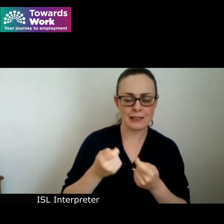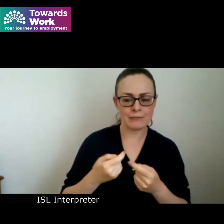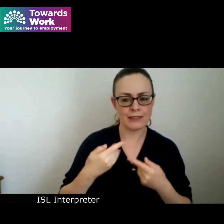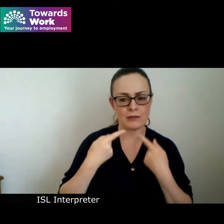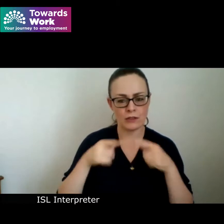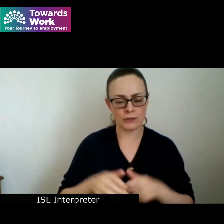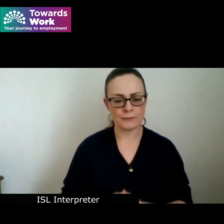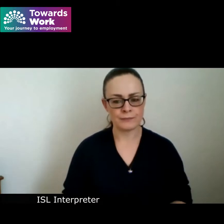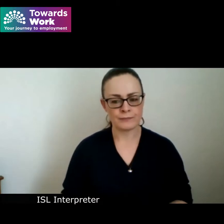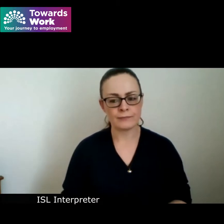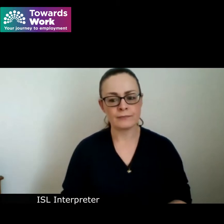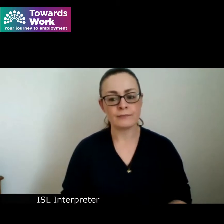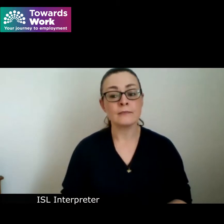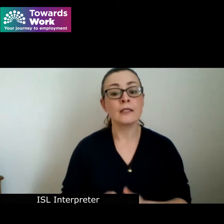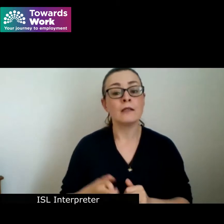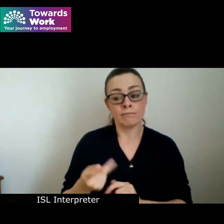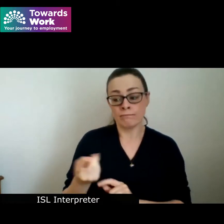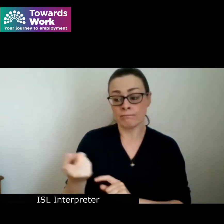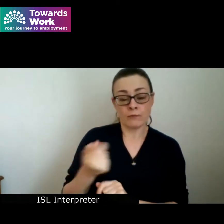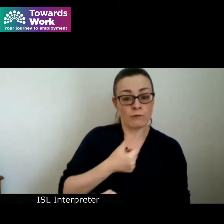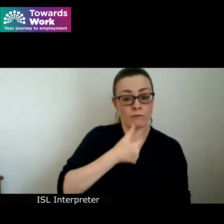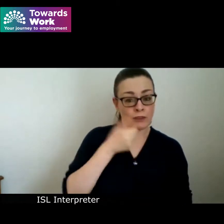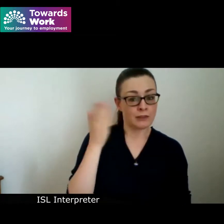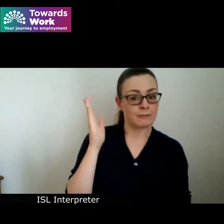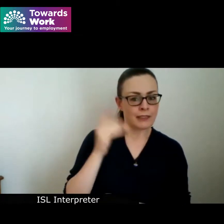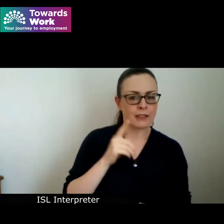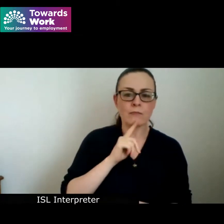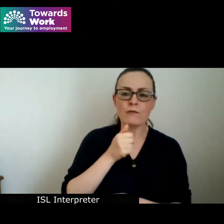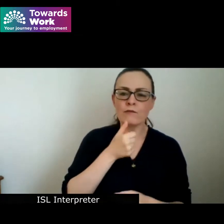Before I invite our first speaker I'd like to give some context to this new initiative.